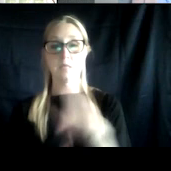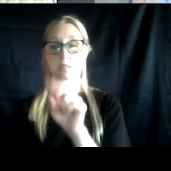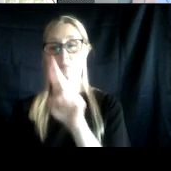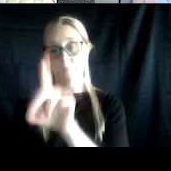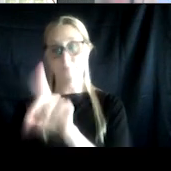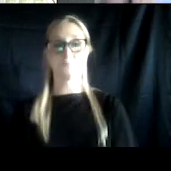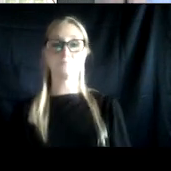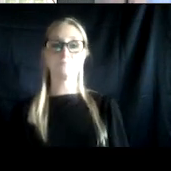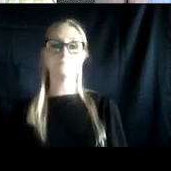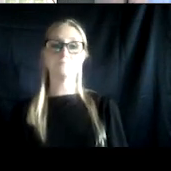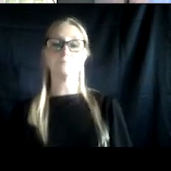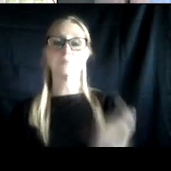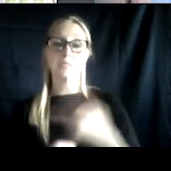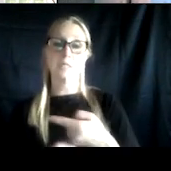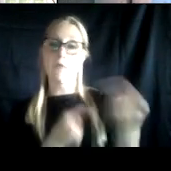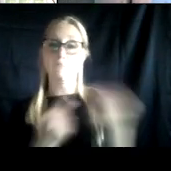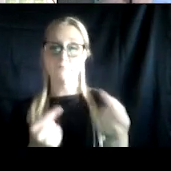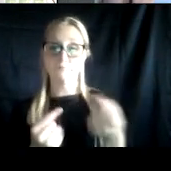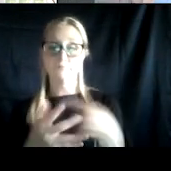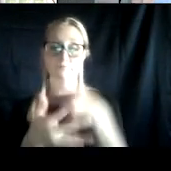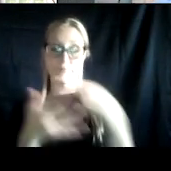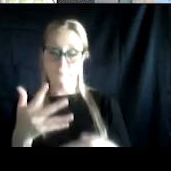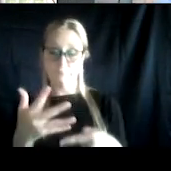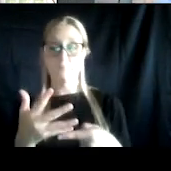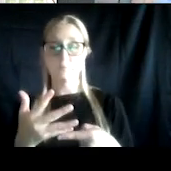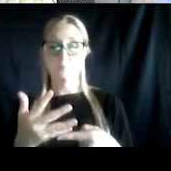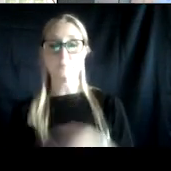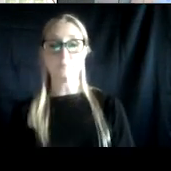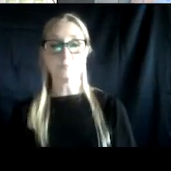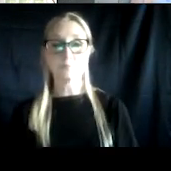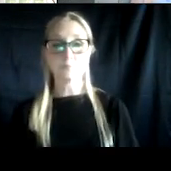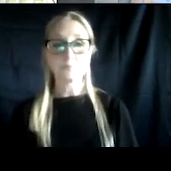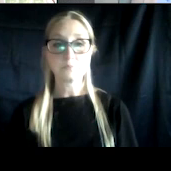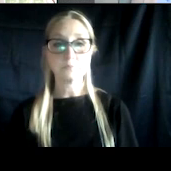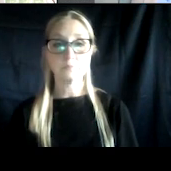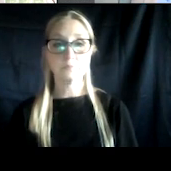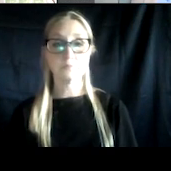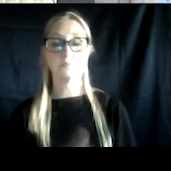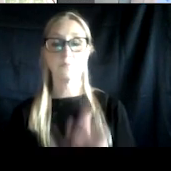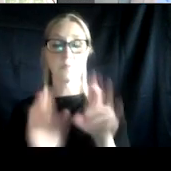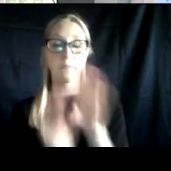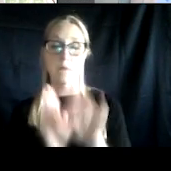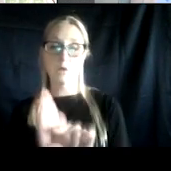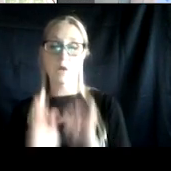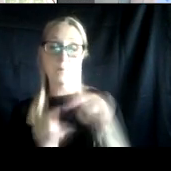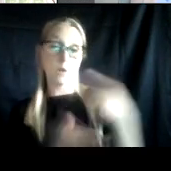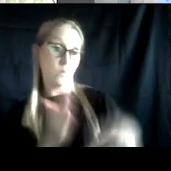of what we'll be talking about today, to follow up on what Dr. Berg was describing, I'm gonna give a little bit of background information about what we know about these conditions